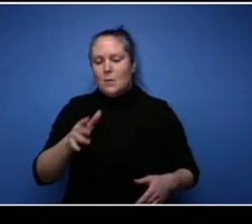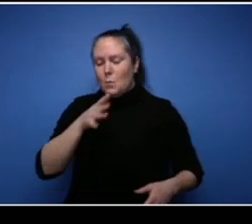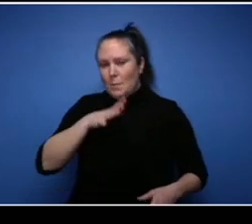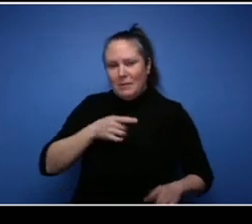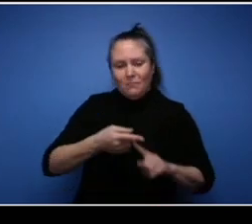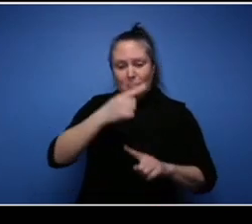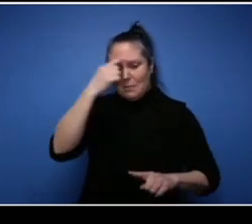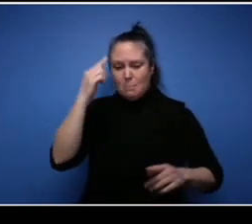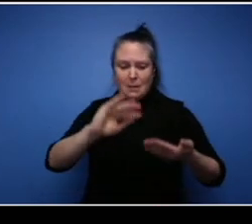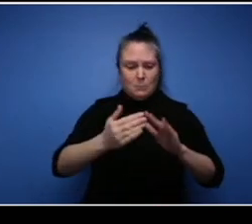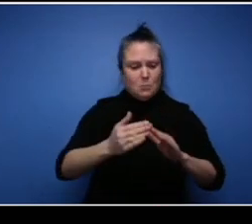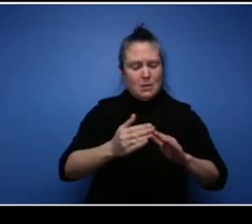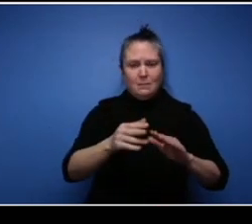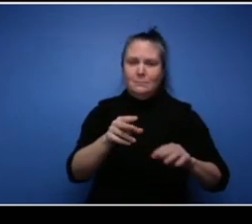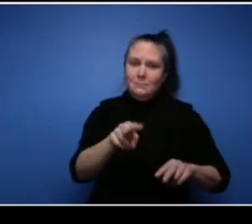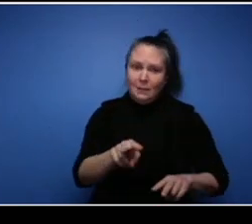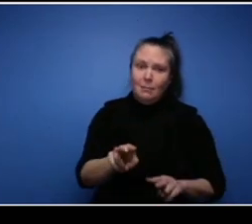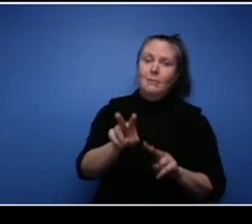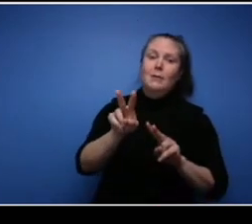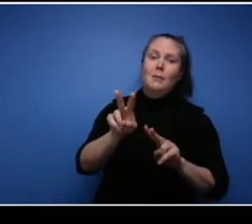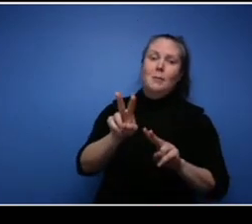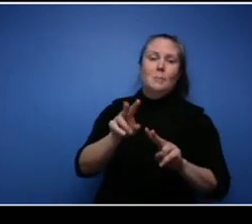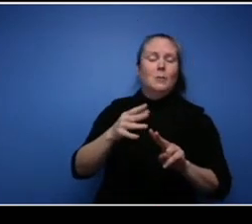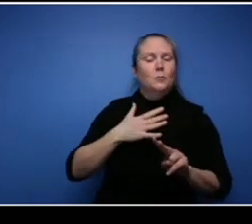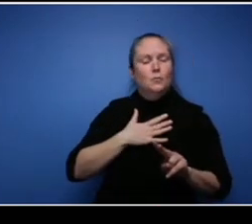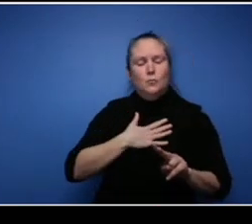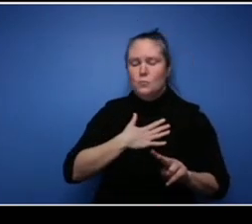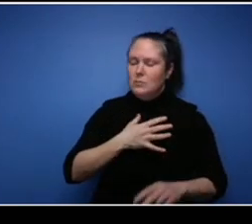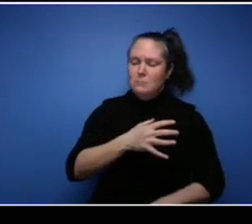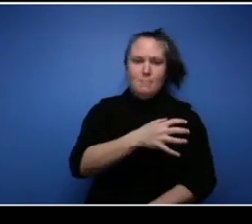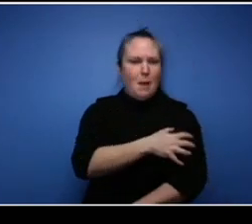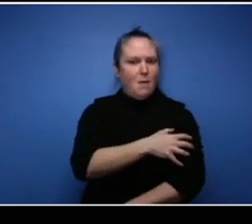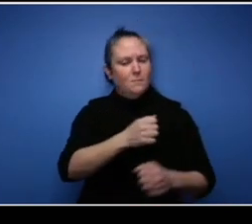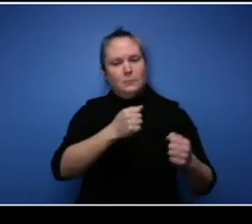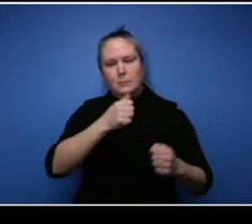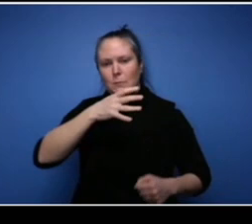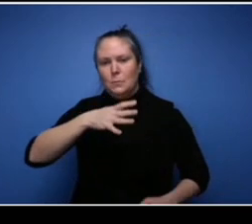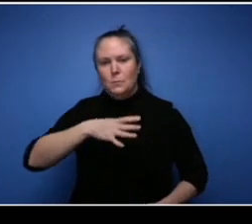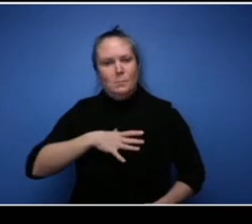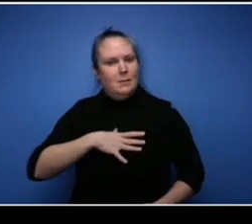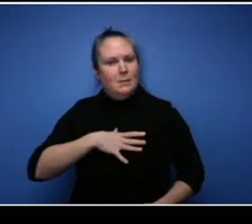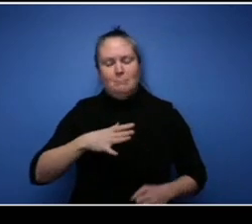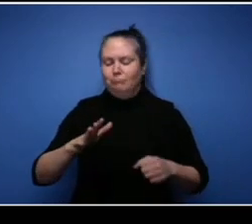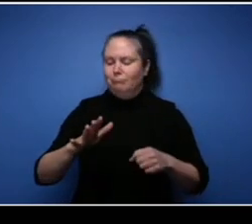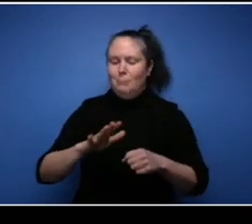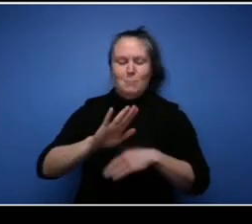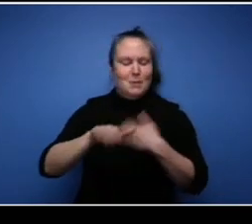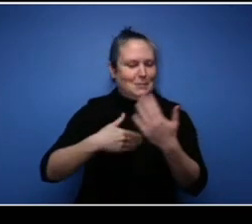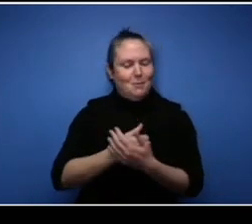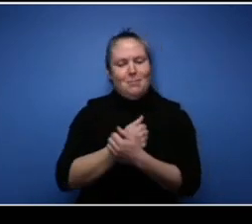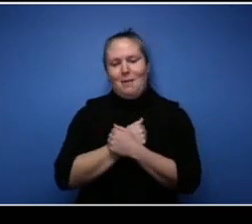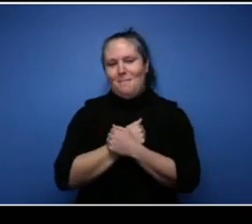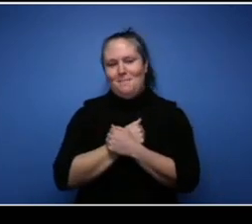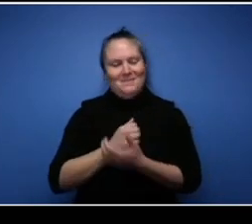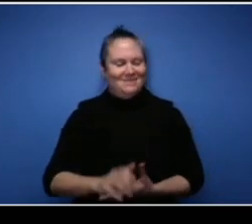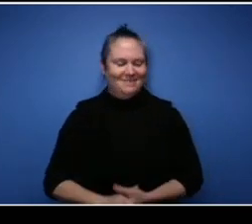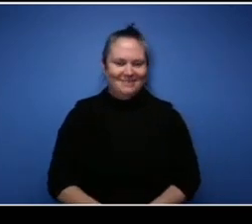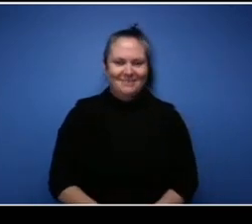and nothing but love for you. Oh that's so sweet. I got you. So the next question I'll